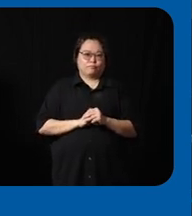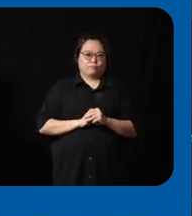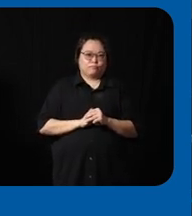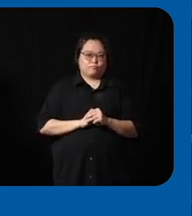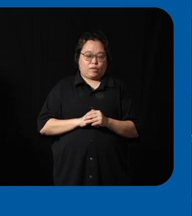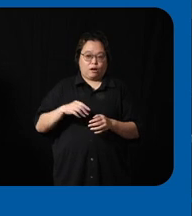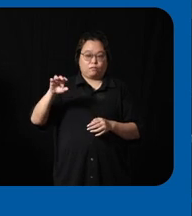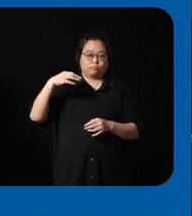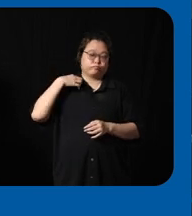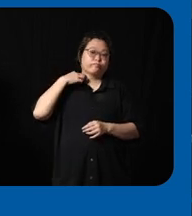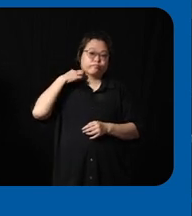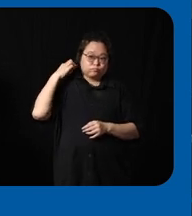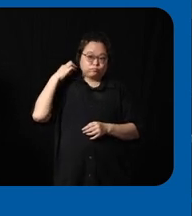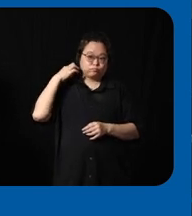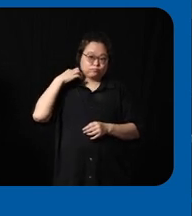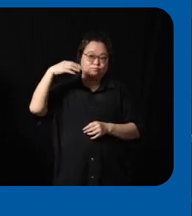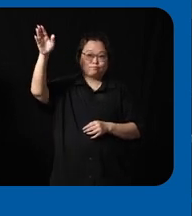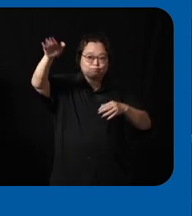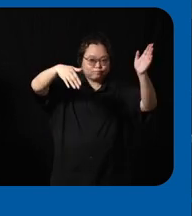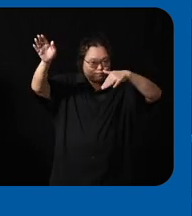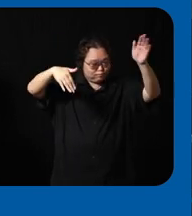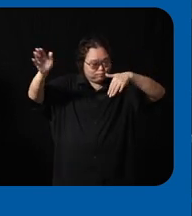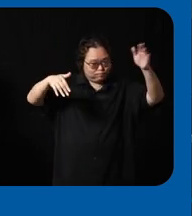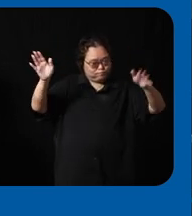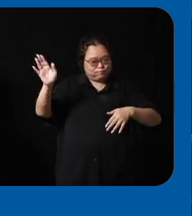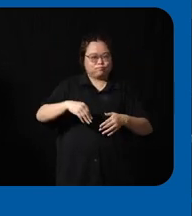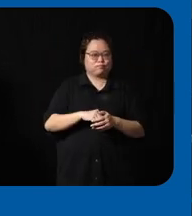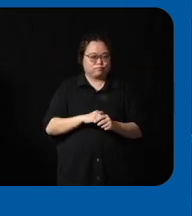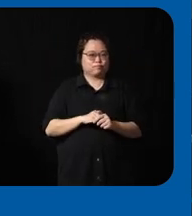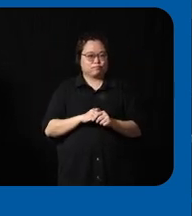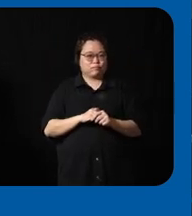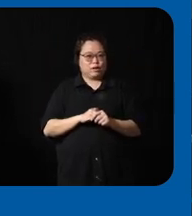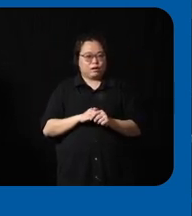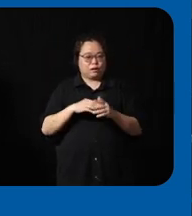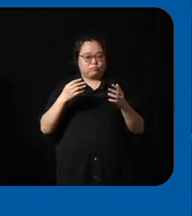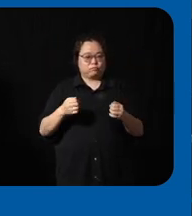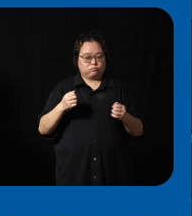volunteers on board and the way that we collect data is by using providing wheelchairs okay so